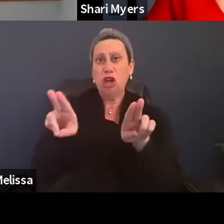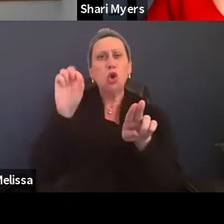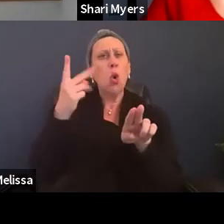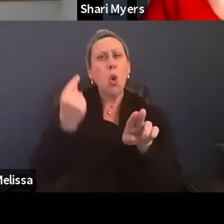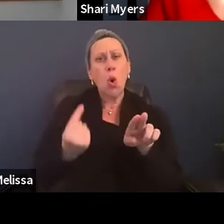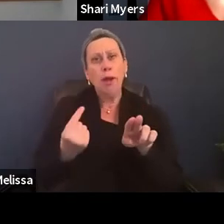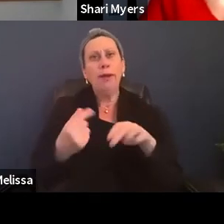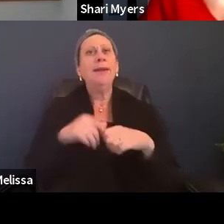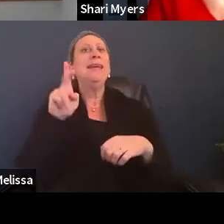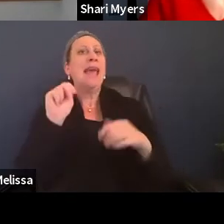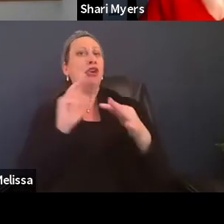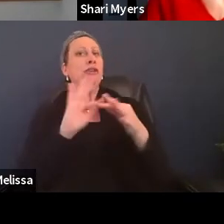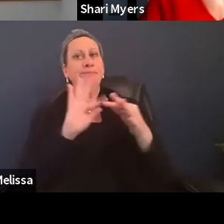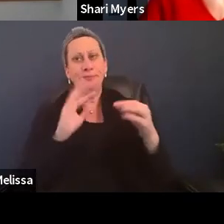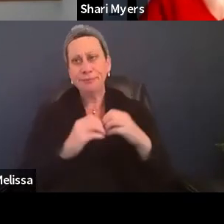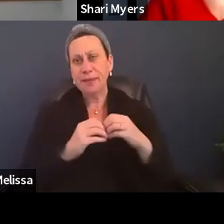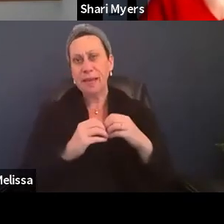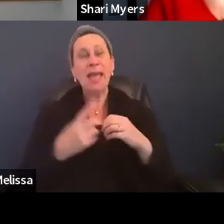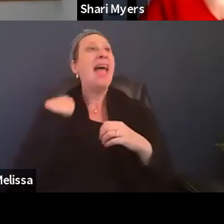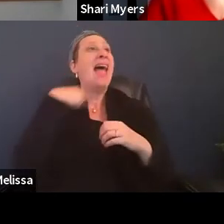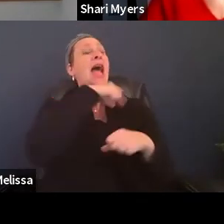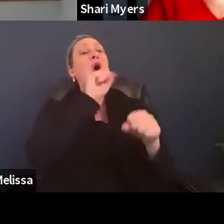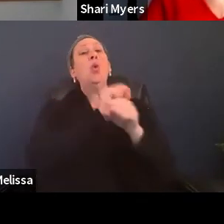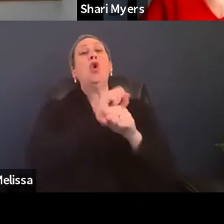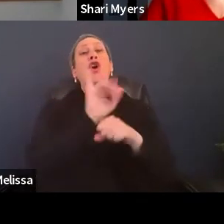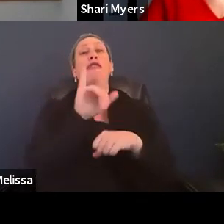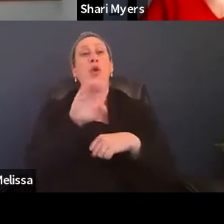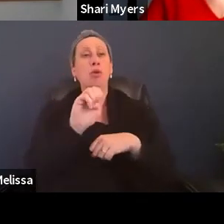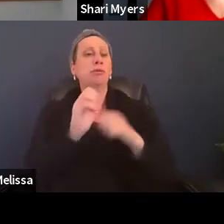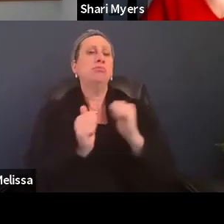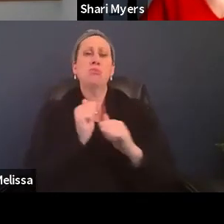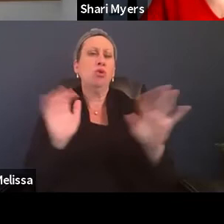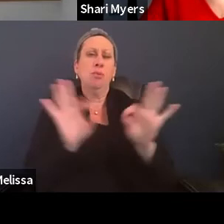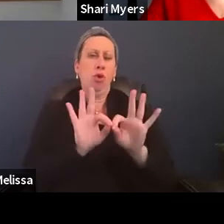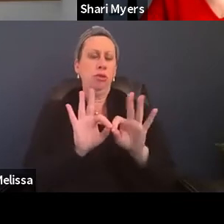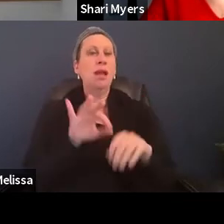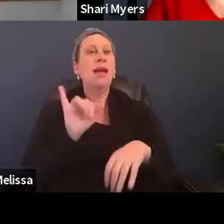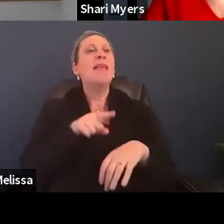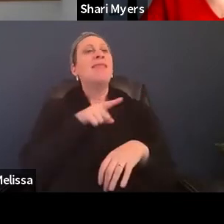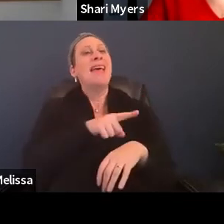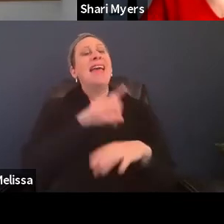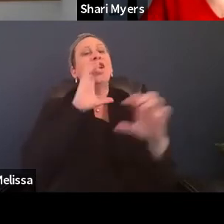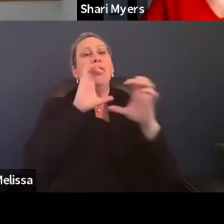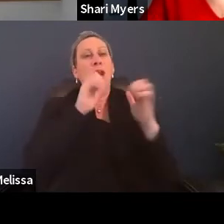I can take that. Well, our workforce, the most important thing is that they're communicating with one another.